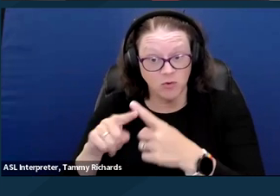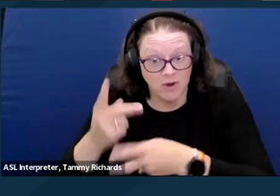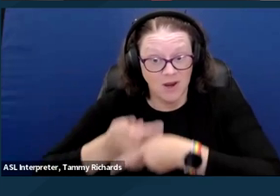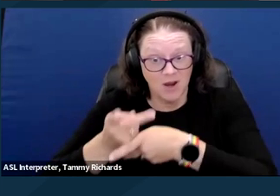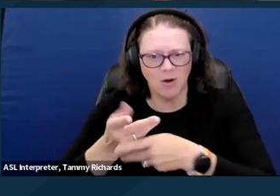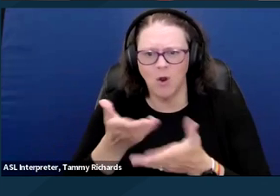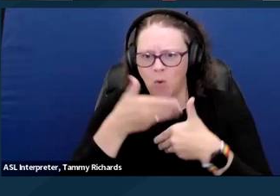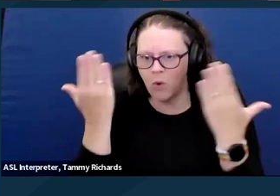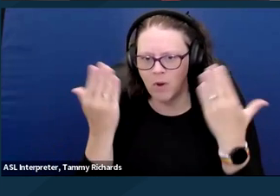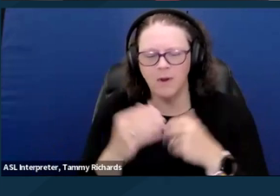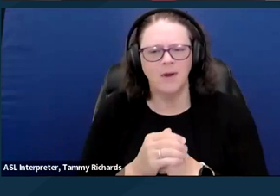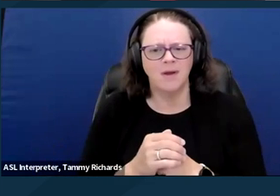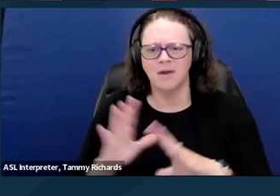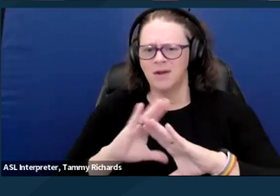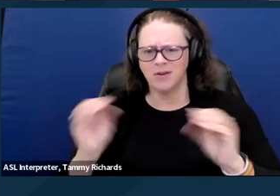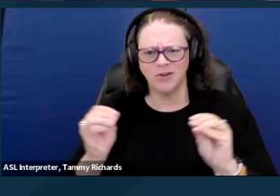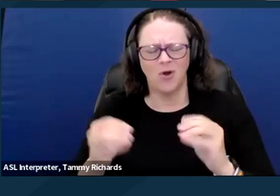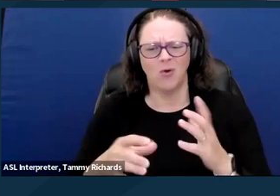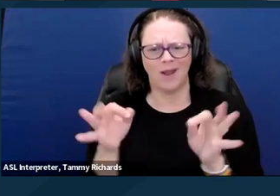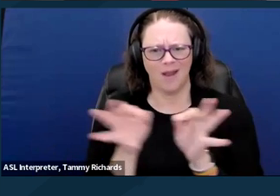and no demonstrated cost savings for communities.